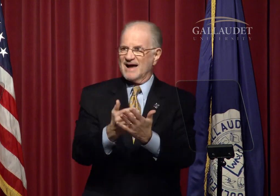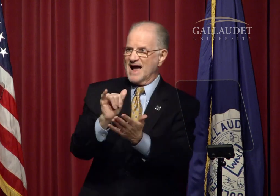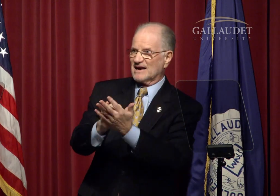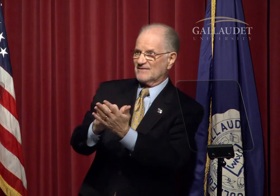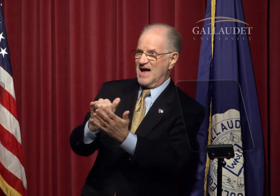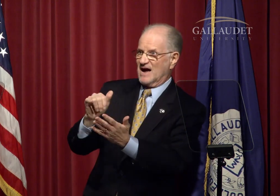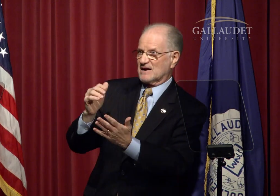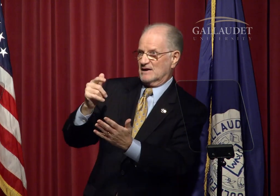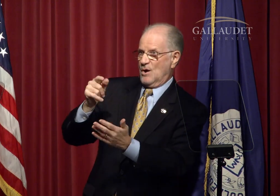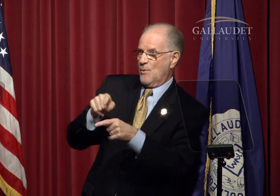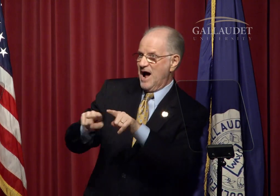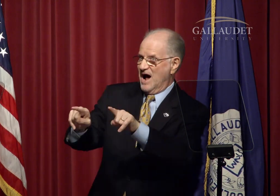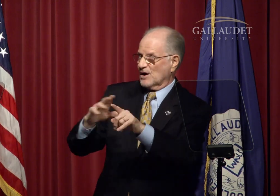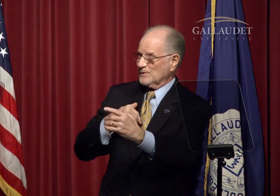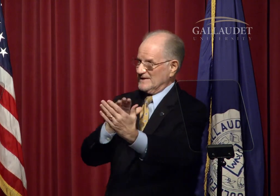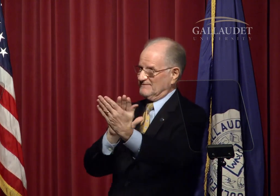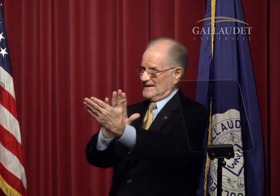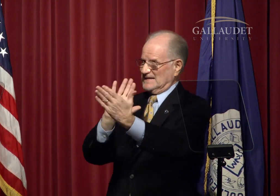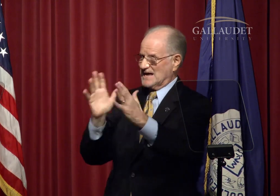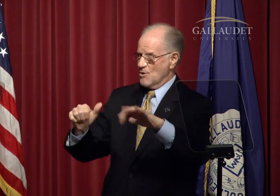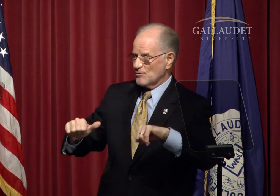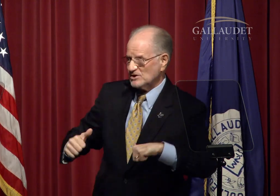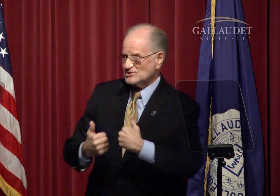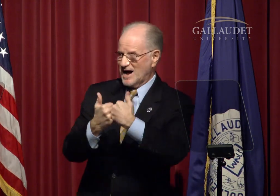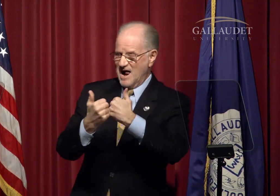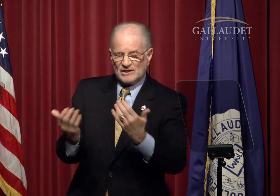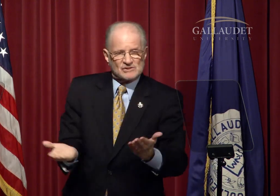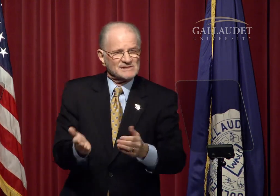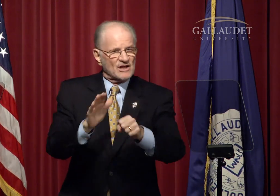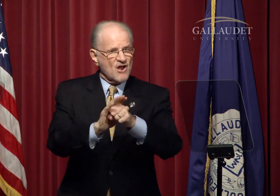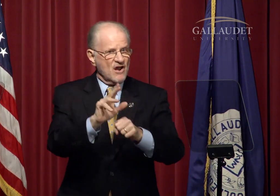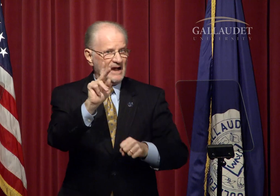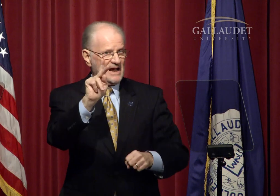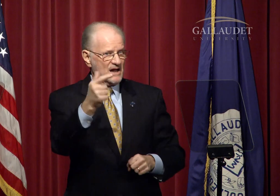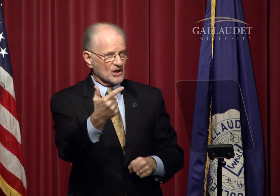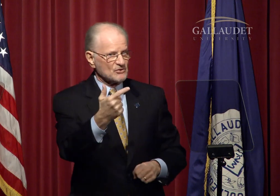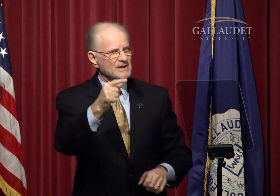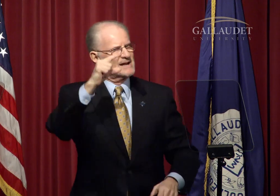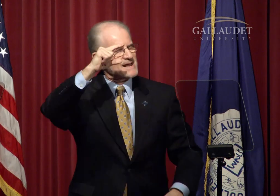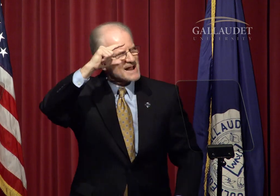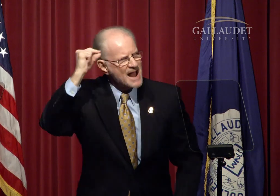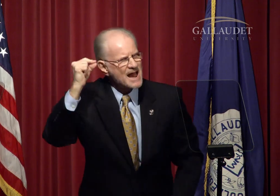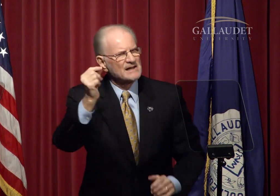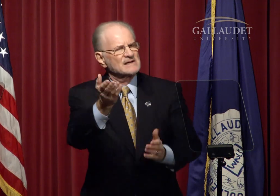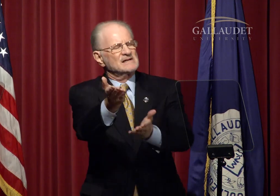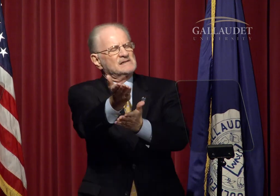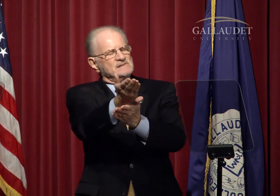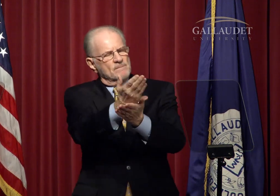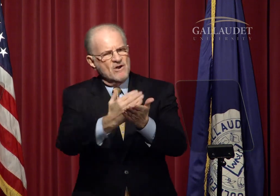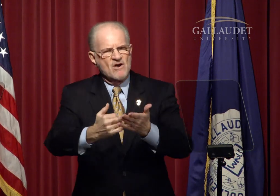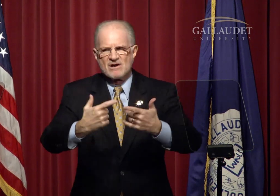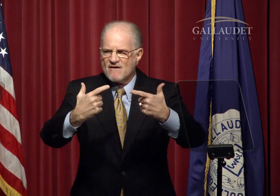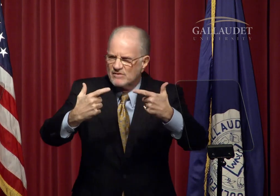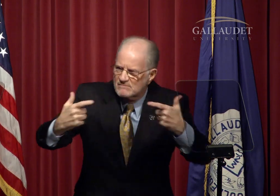of the fact that while we face our own challenges here on Kendall Green,